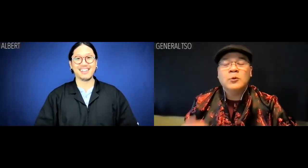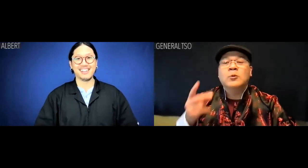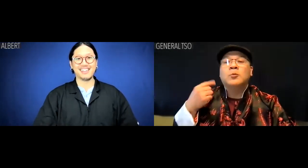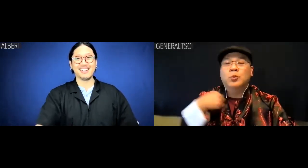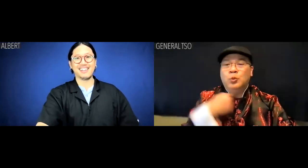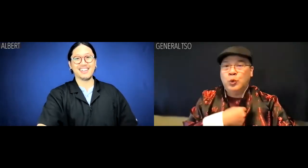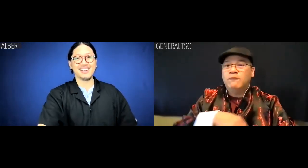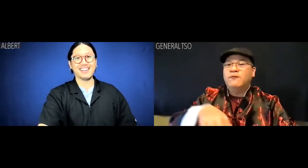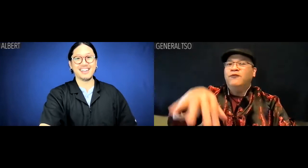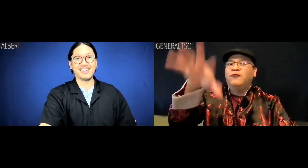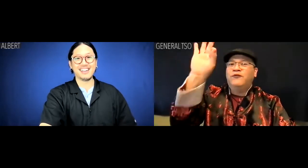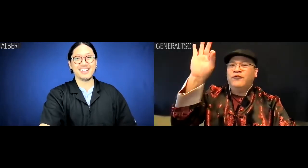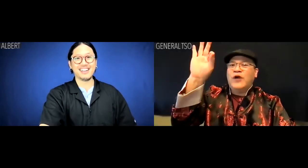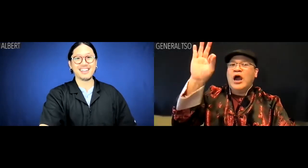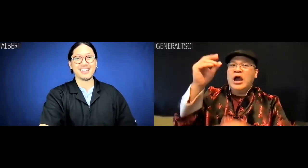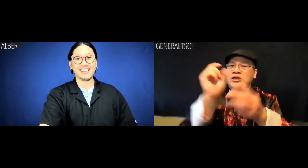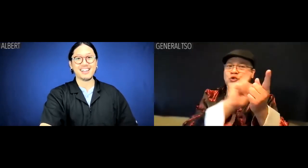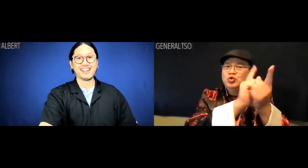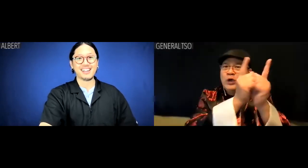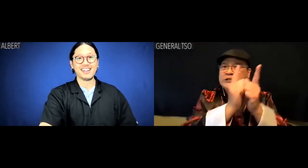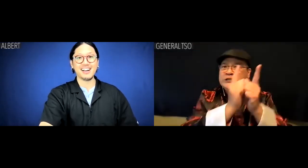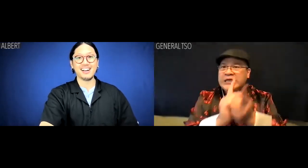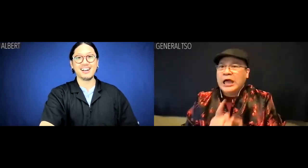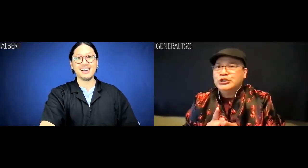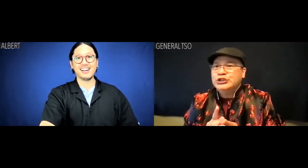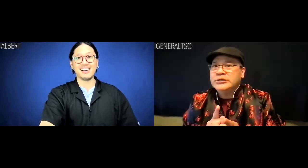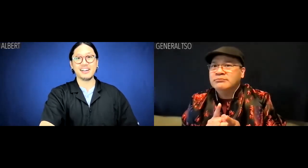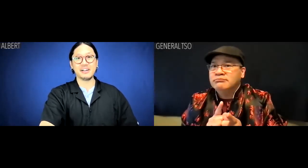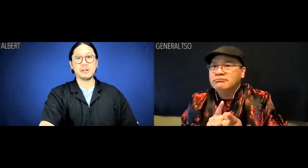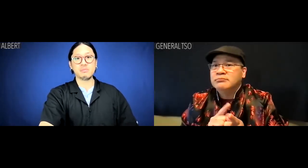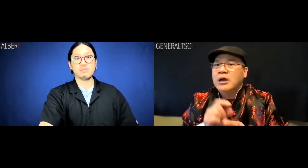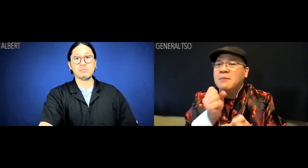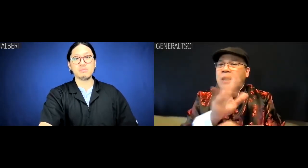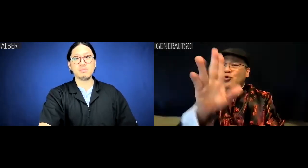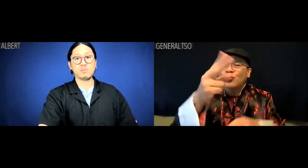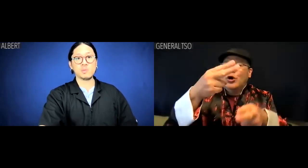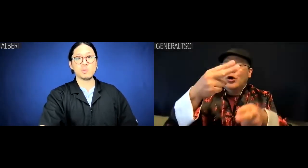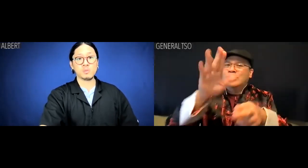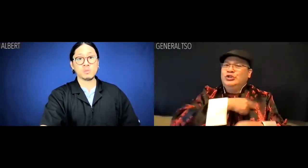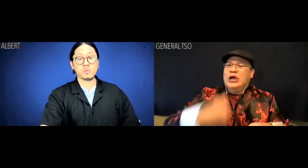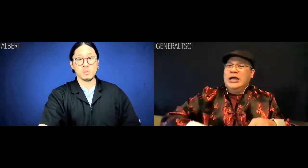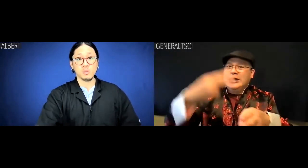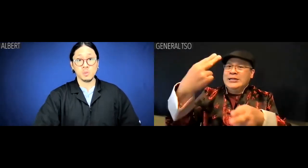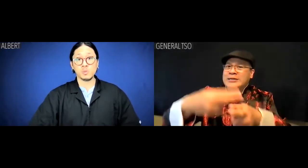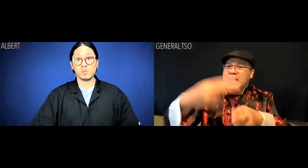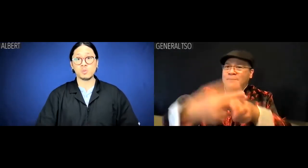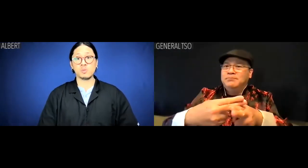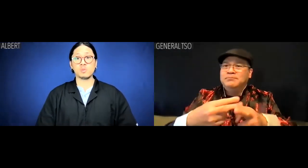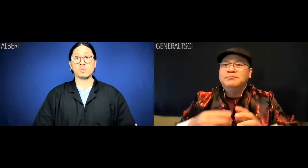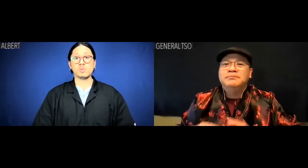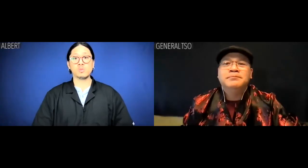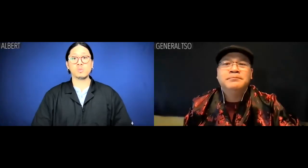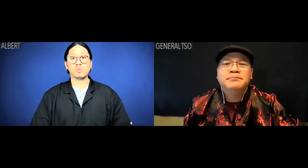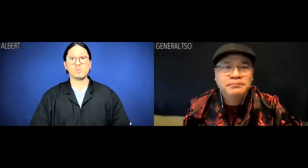General Tso: We'll find a rough translation and make that your Chinese name.